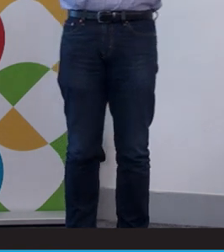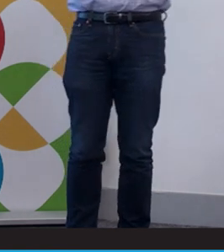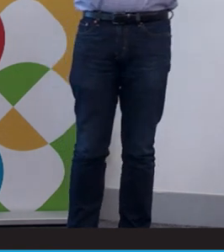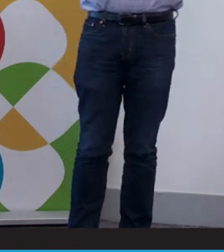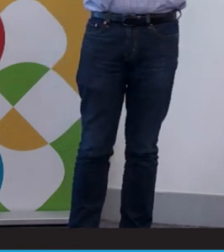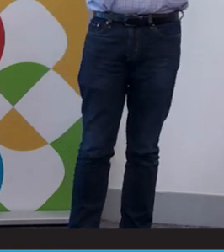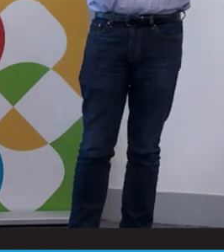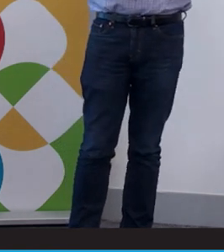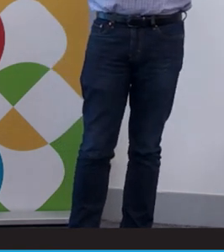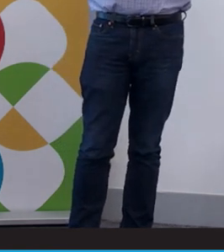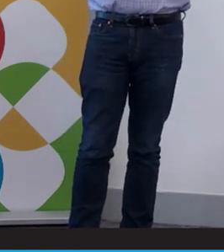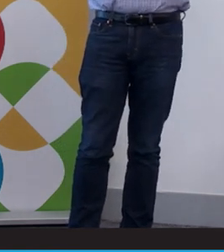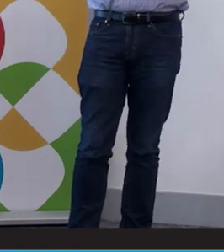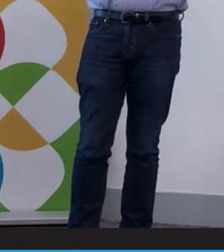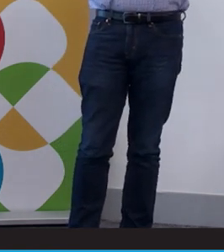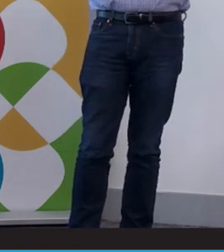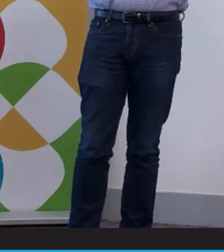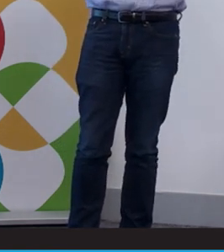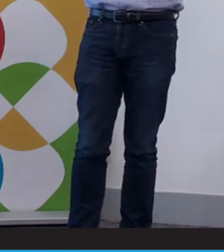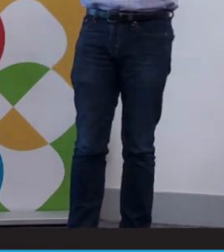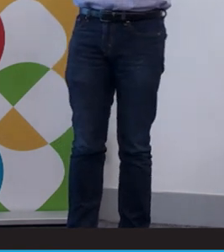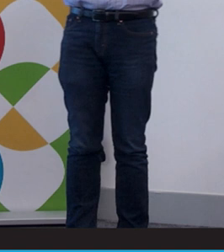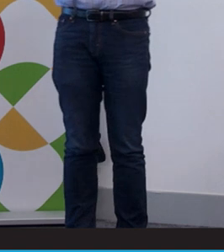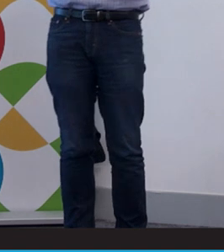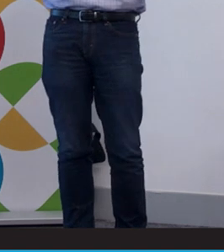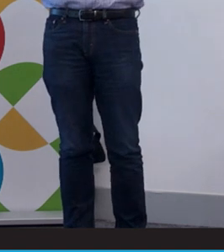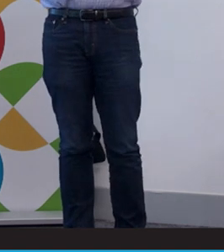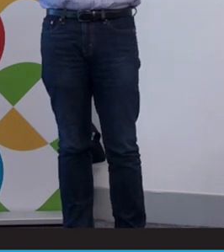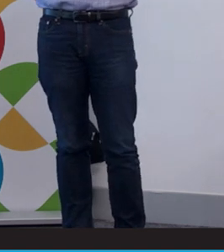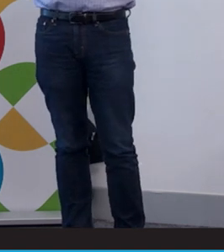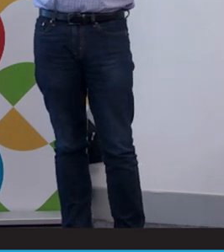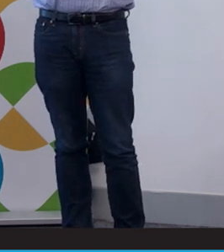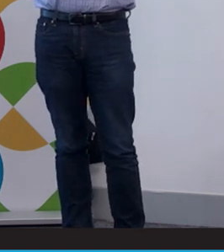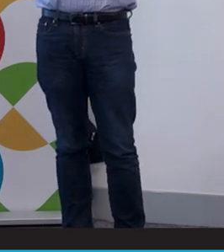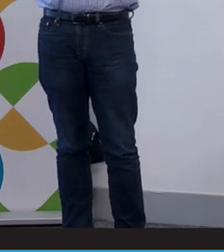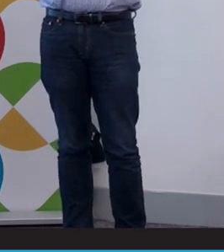provider and social impact organization. Deaf Connect HQ is here in Brisbane, but we have a